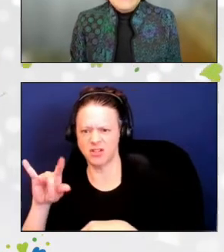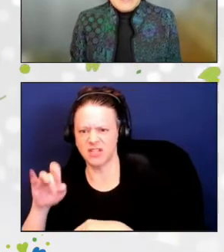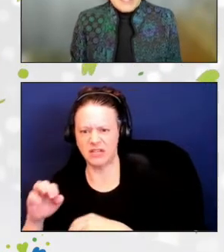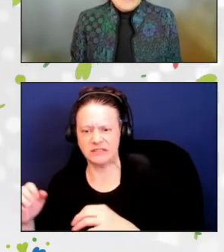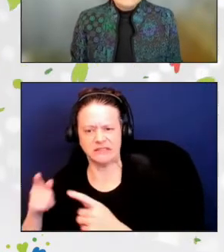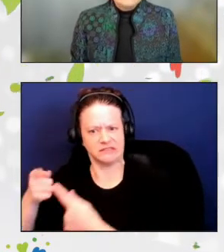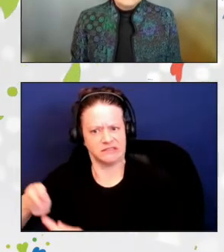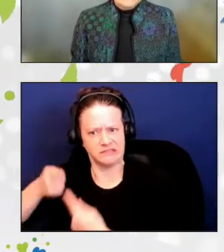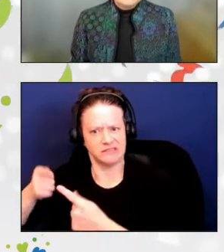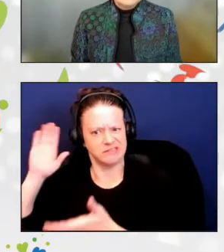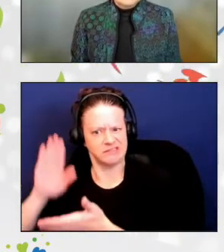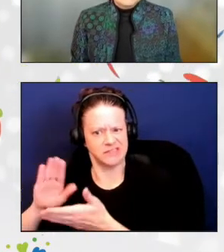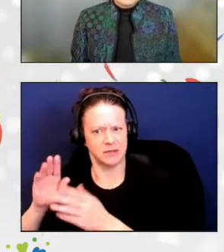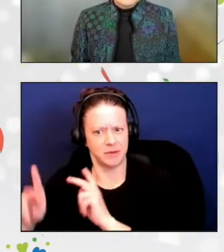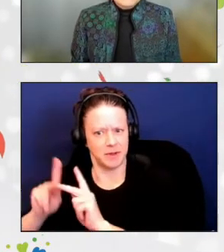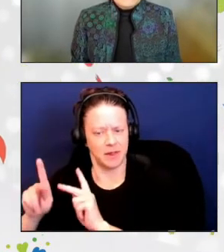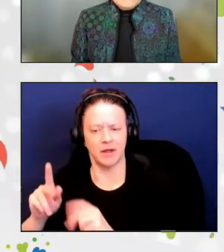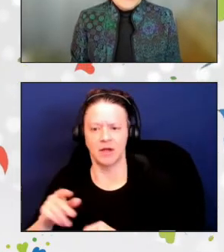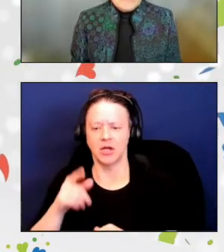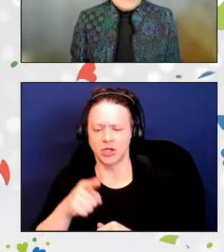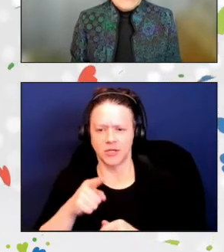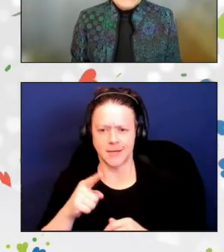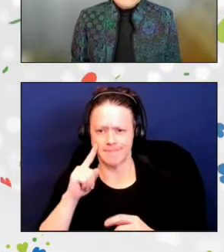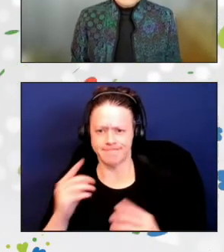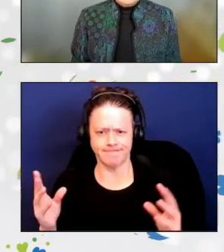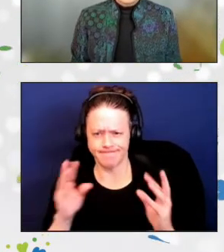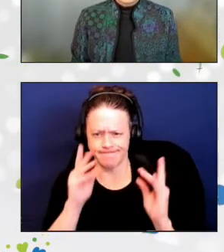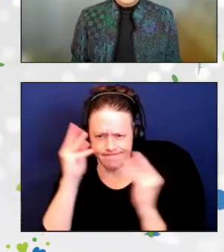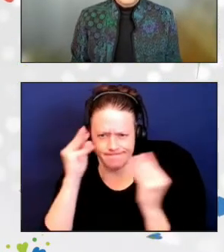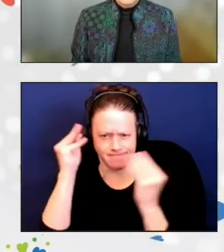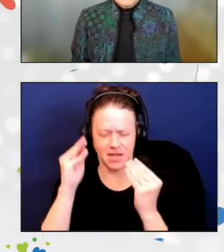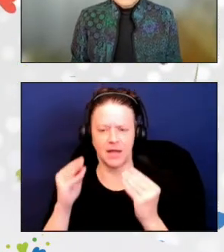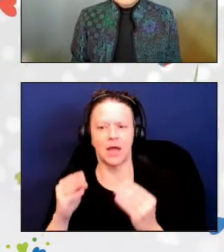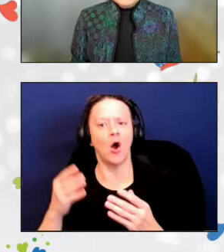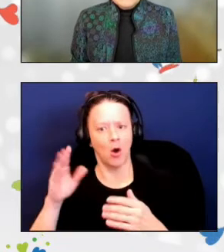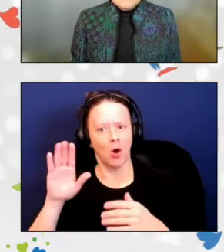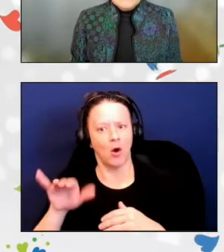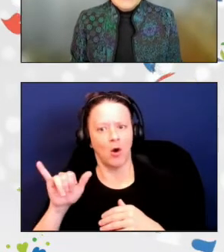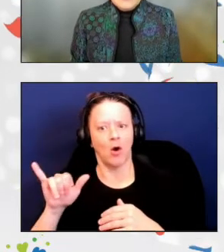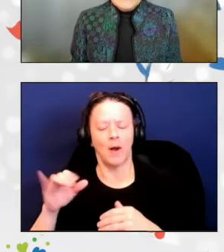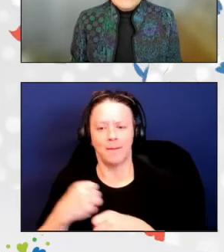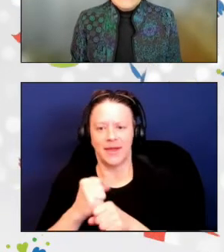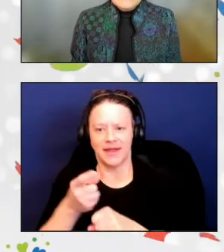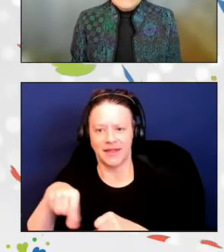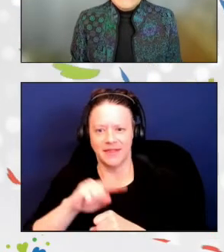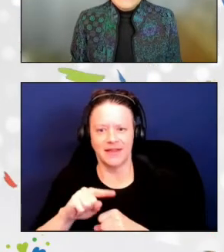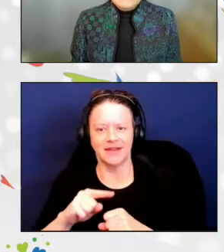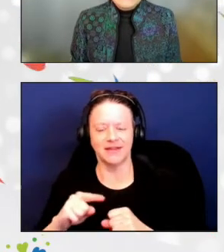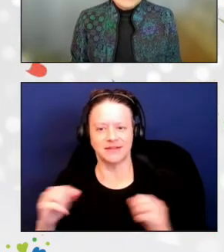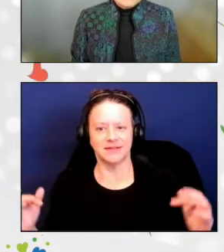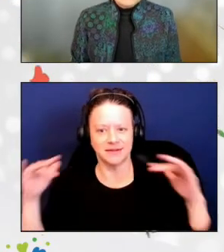the county's dining centers into mini senior centers. To meet an increasingly diverse community,